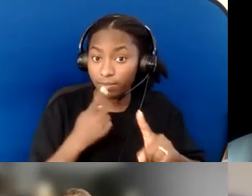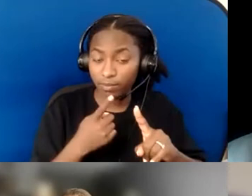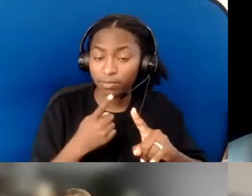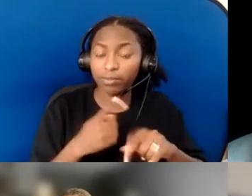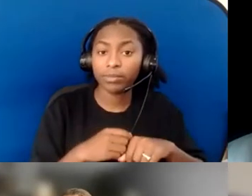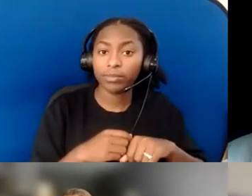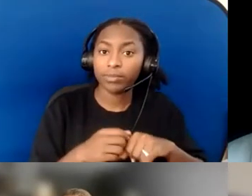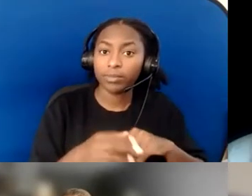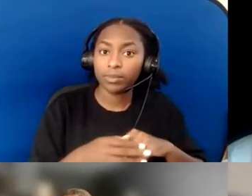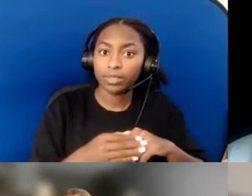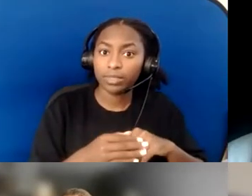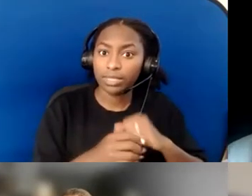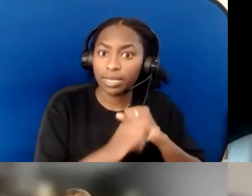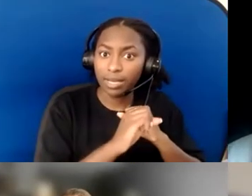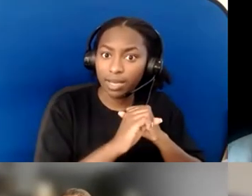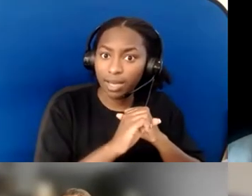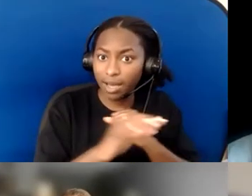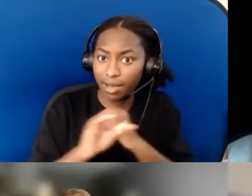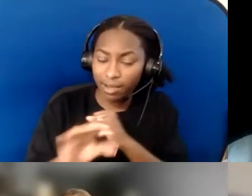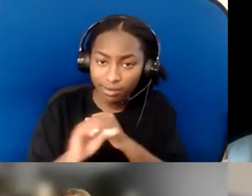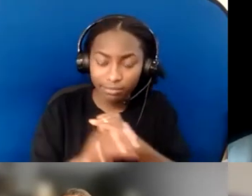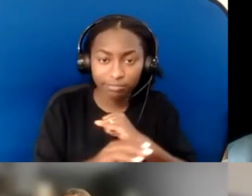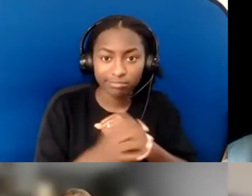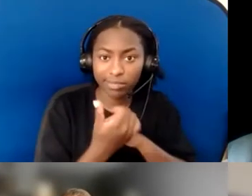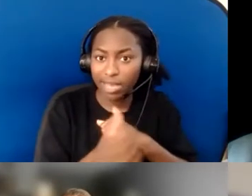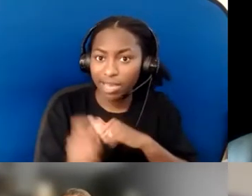from leadership, and modeling that...